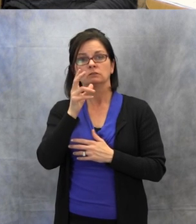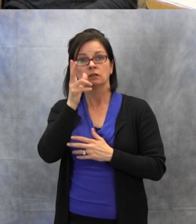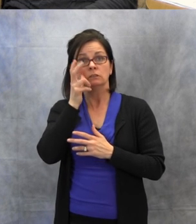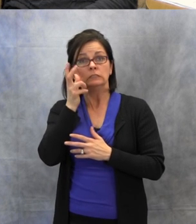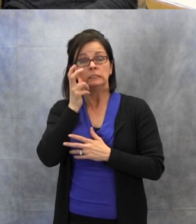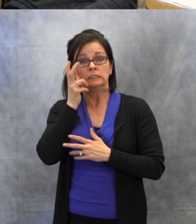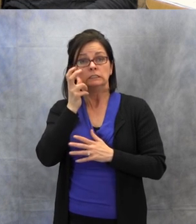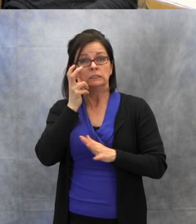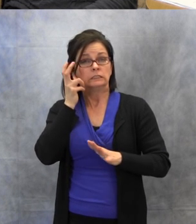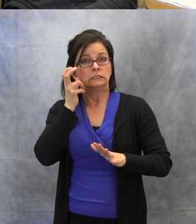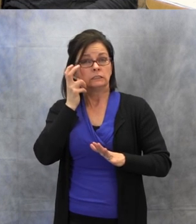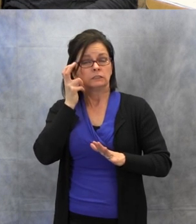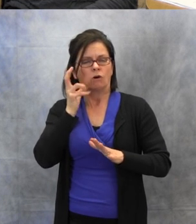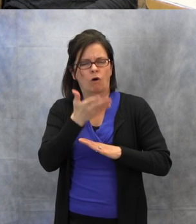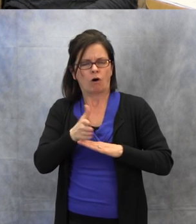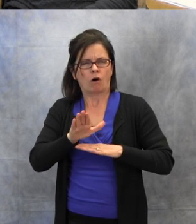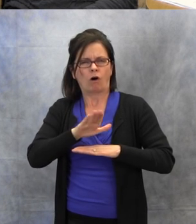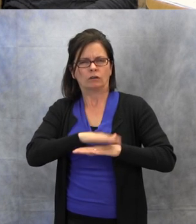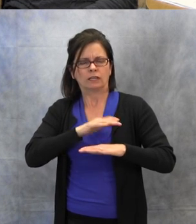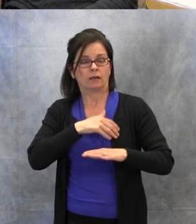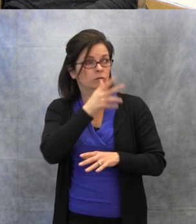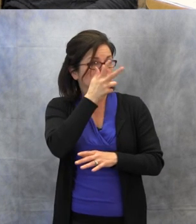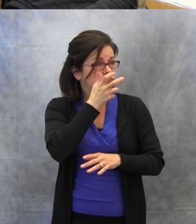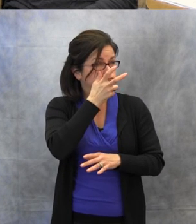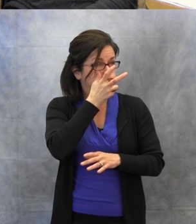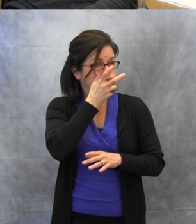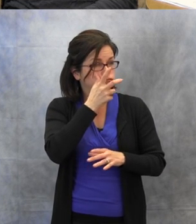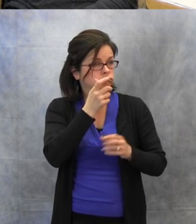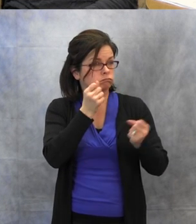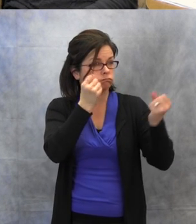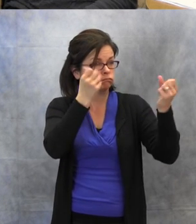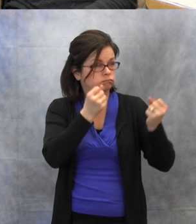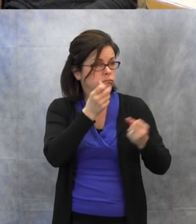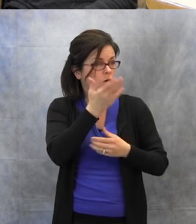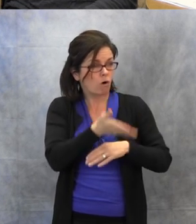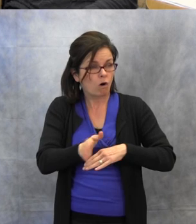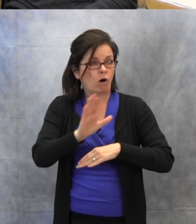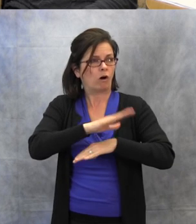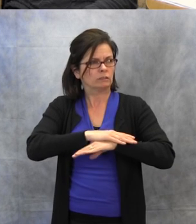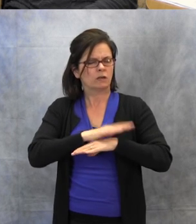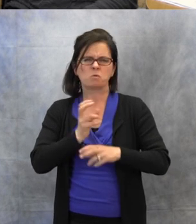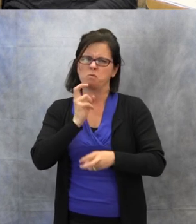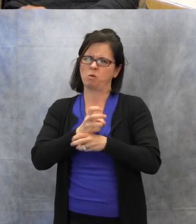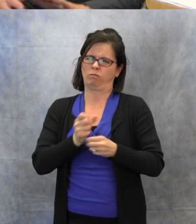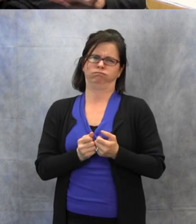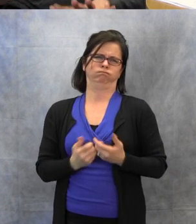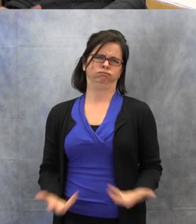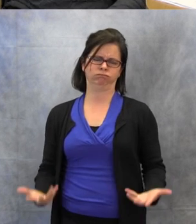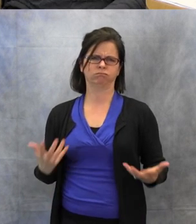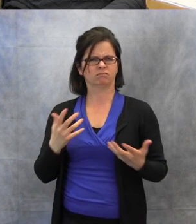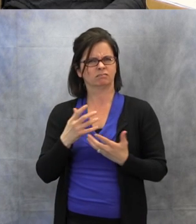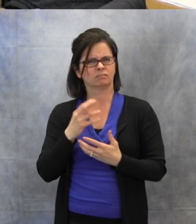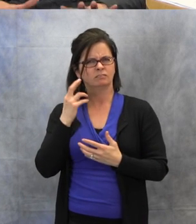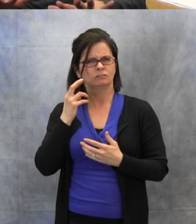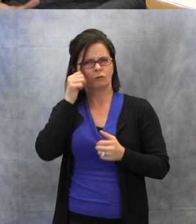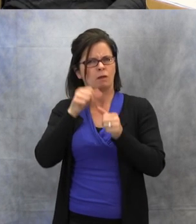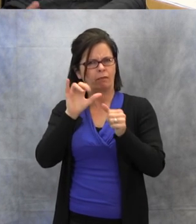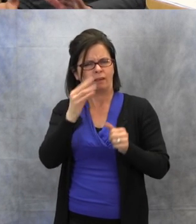or to watch a signer all day, so give them some time, where they have a little bit of downtime, breaks